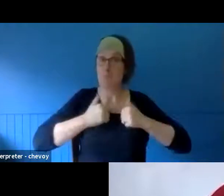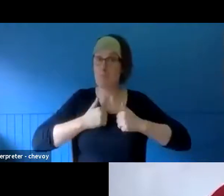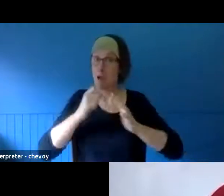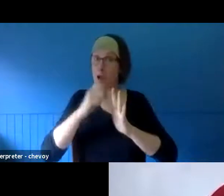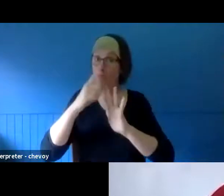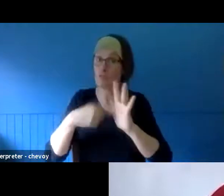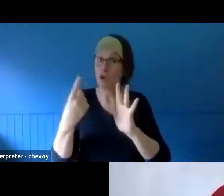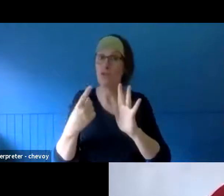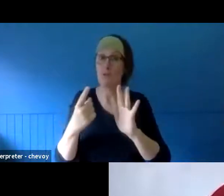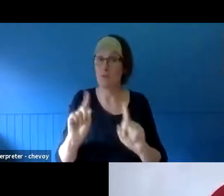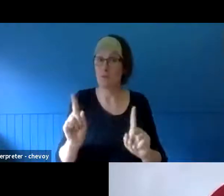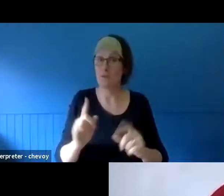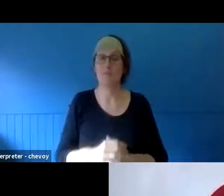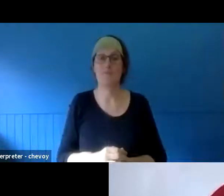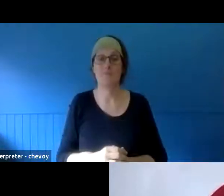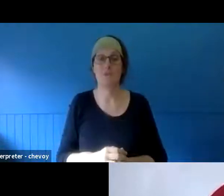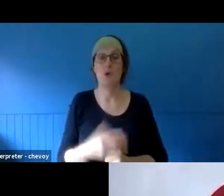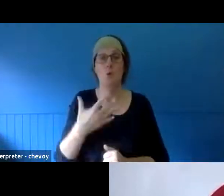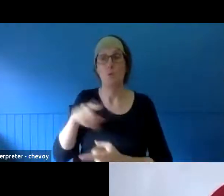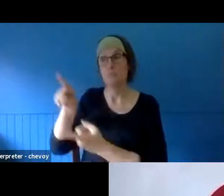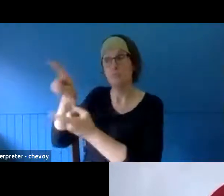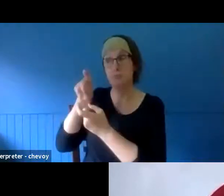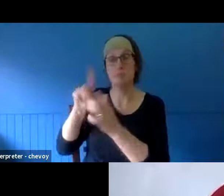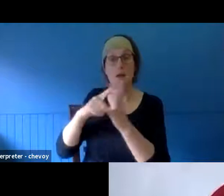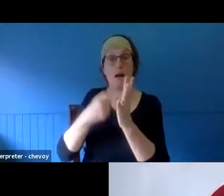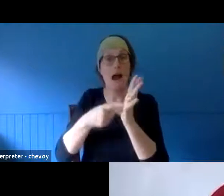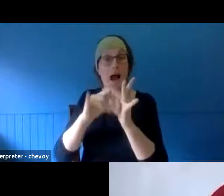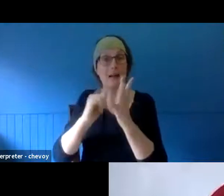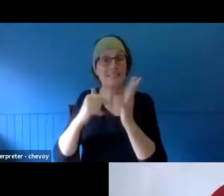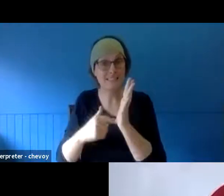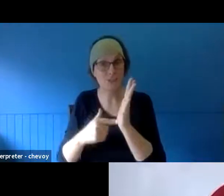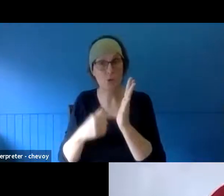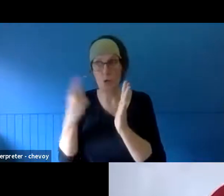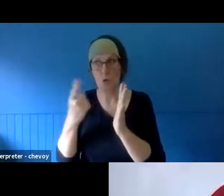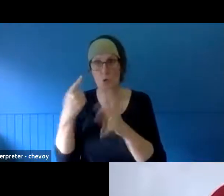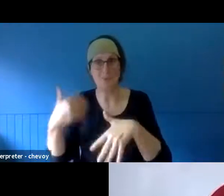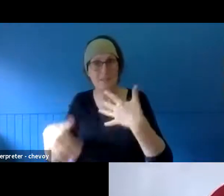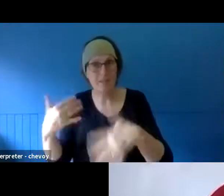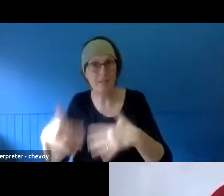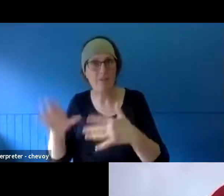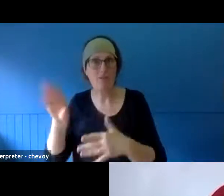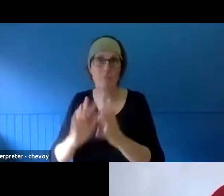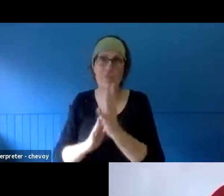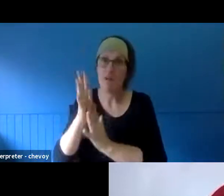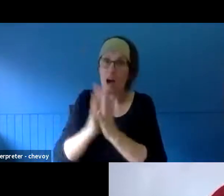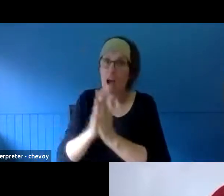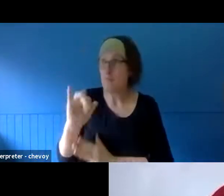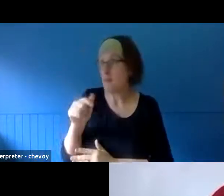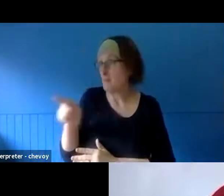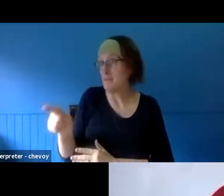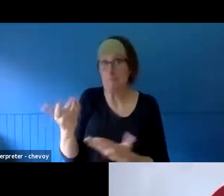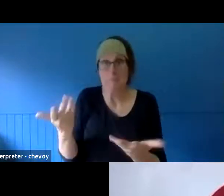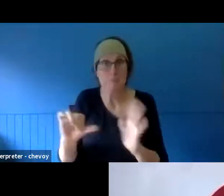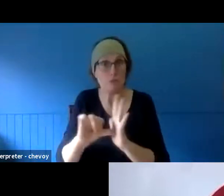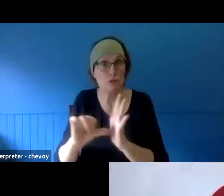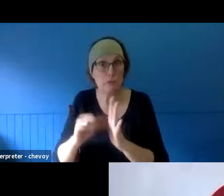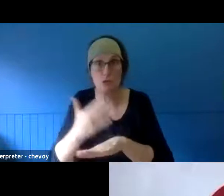employ artists that had been affected by the fire - maybe had